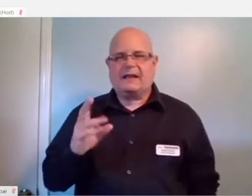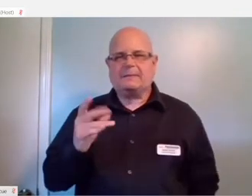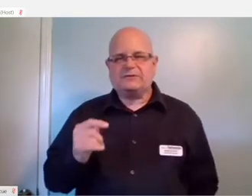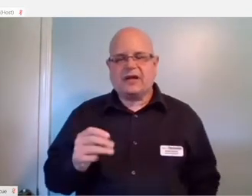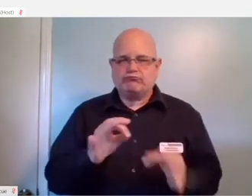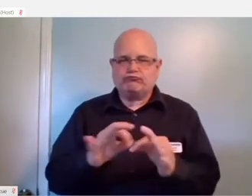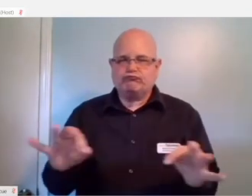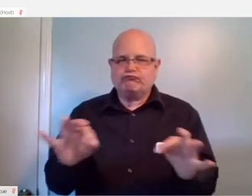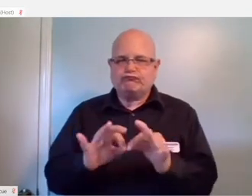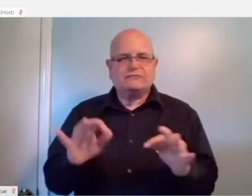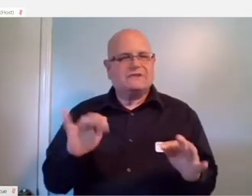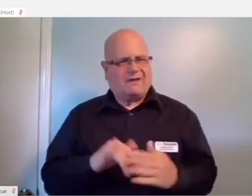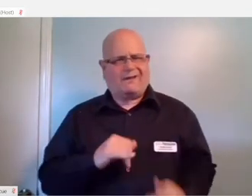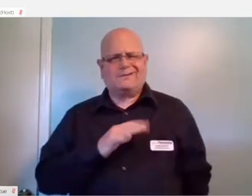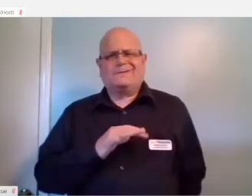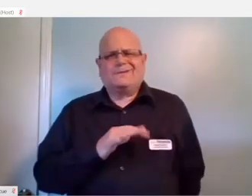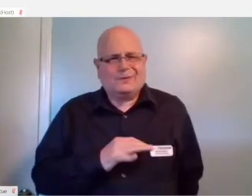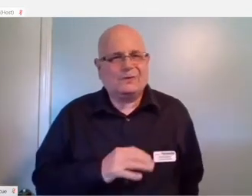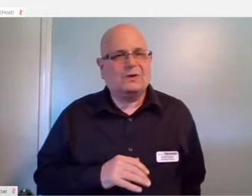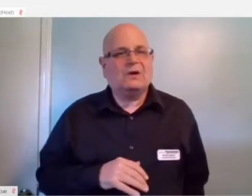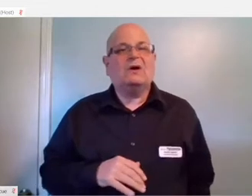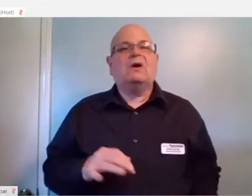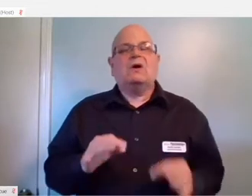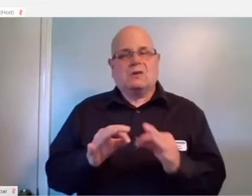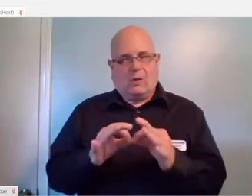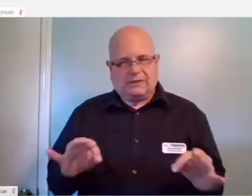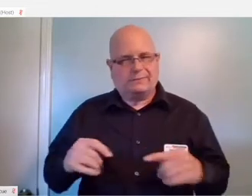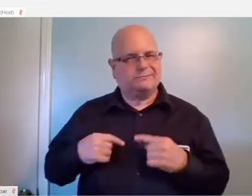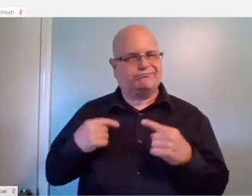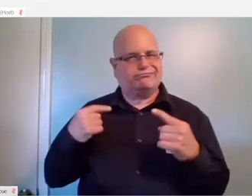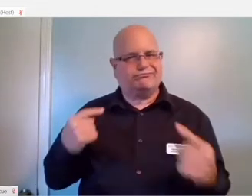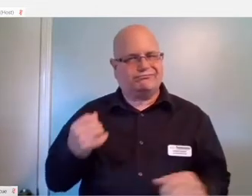These are some pretty cool things. Closed captions have been around for while a while.